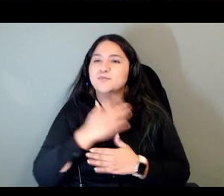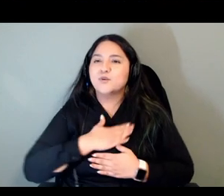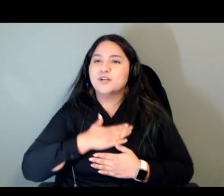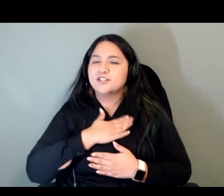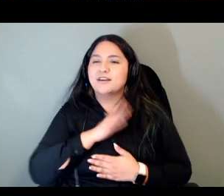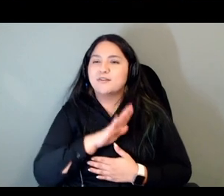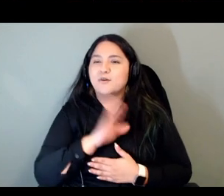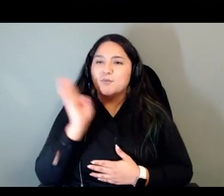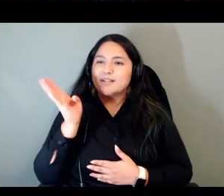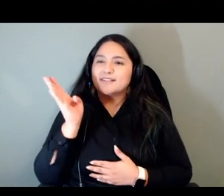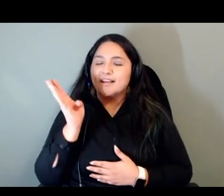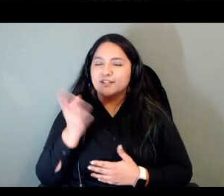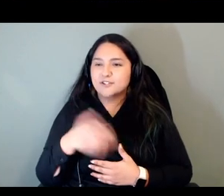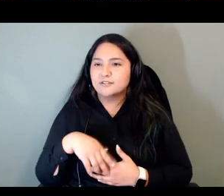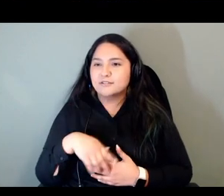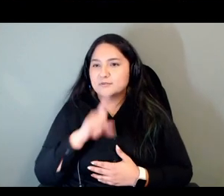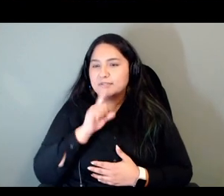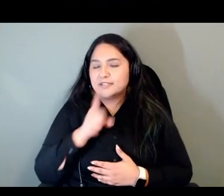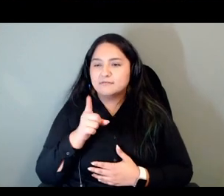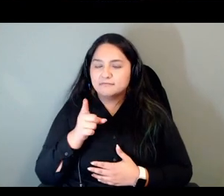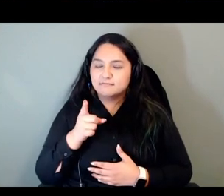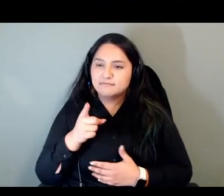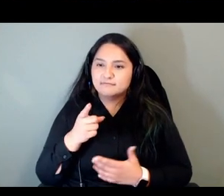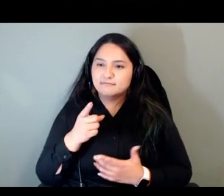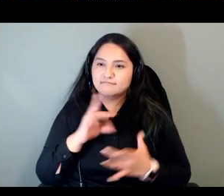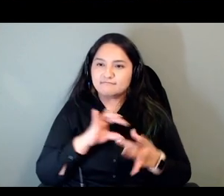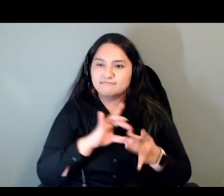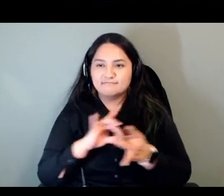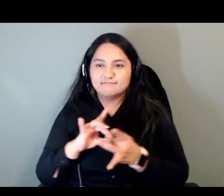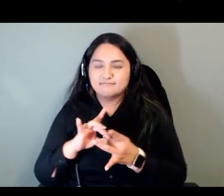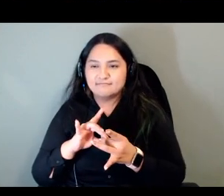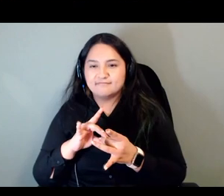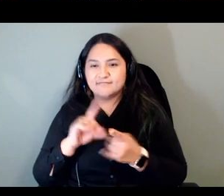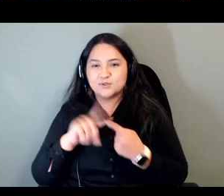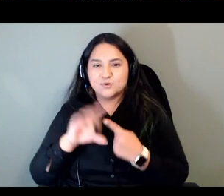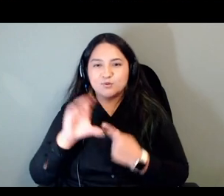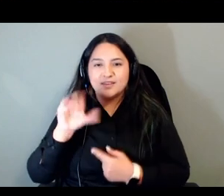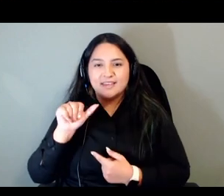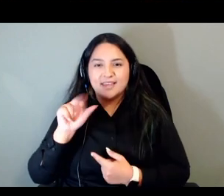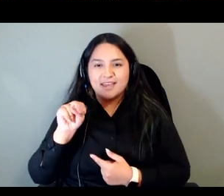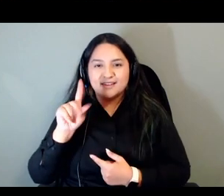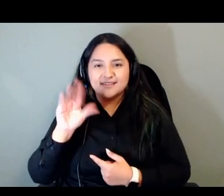i think it really speaks to what we were also hearing about from candace that you know technology